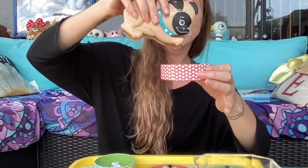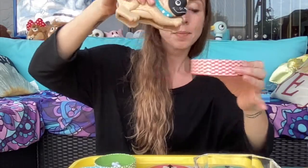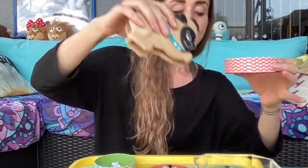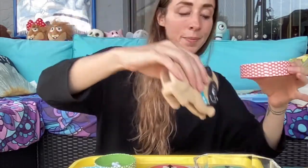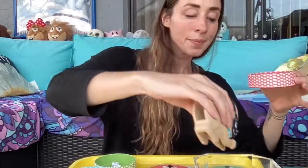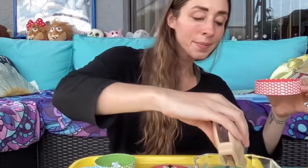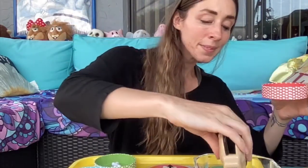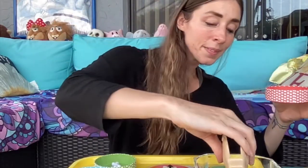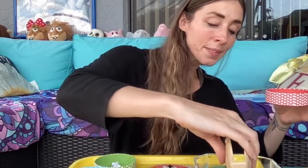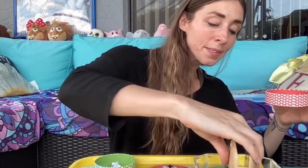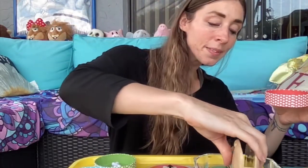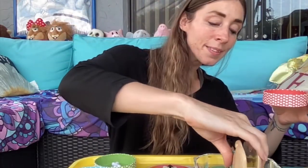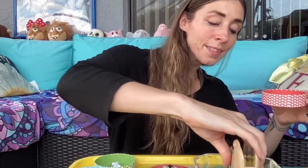two